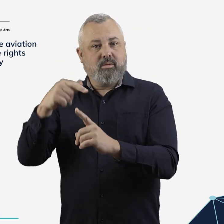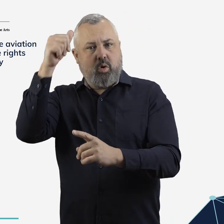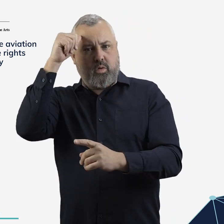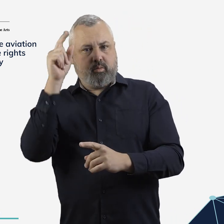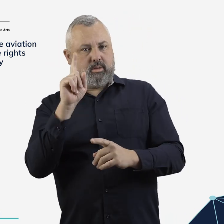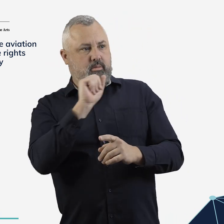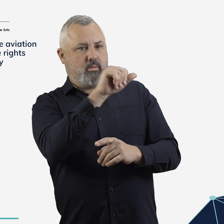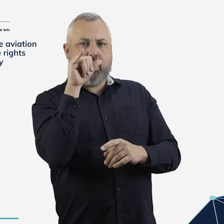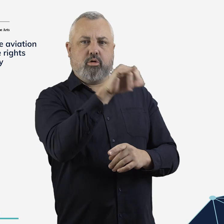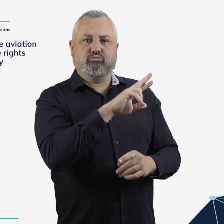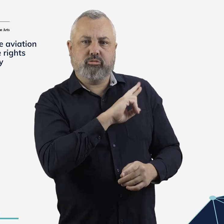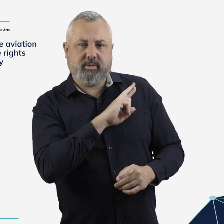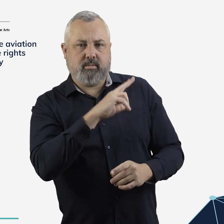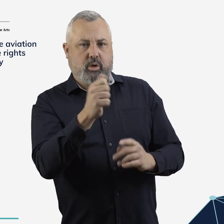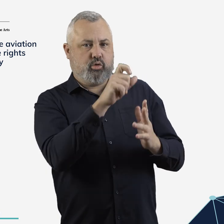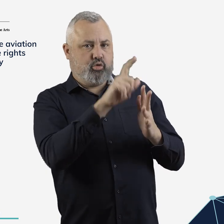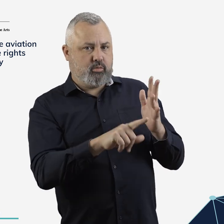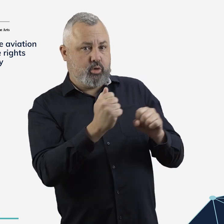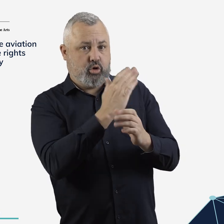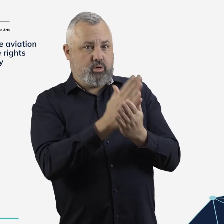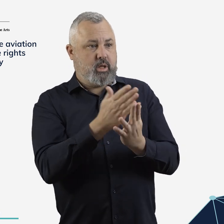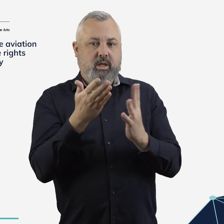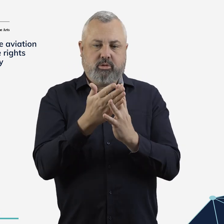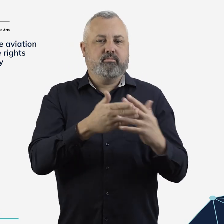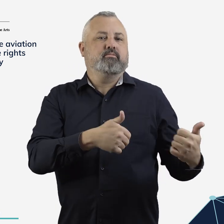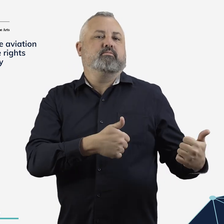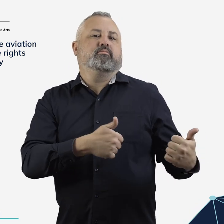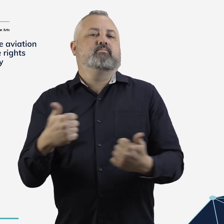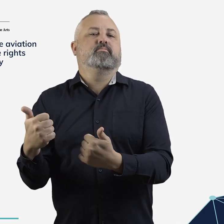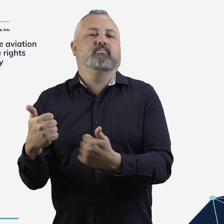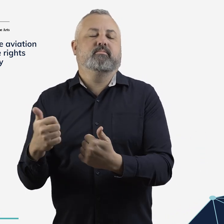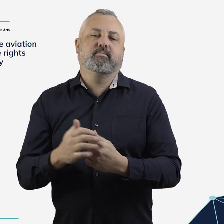about airline obligations for providing more effective assistance.